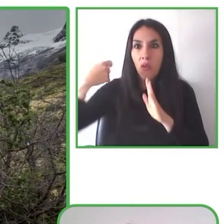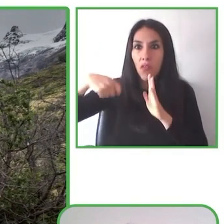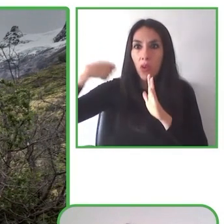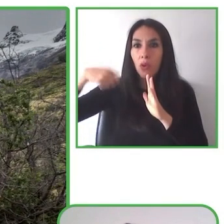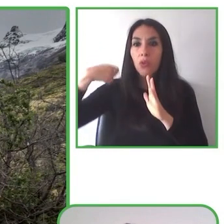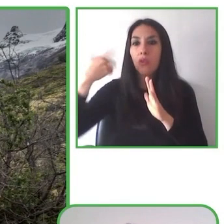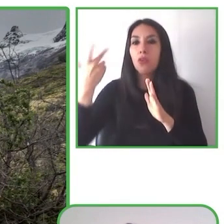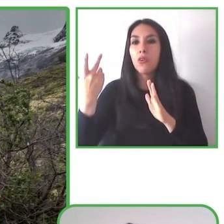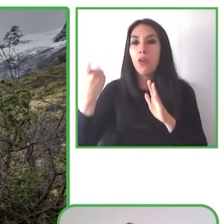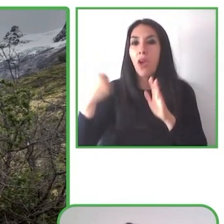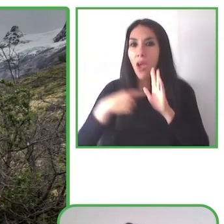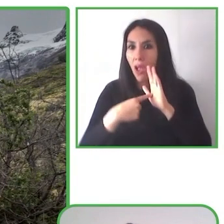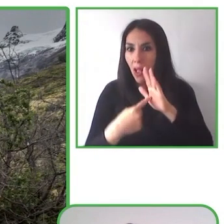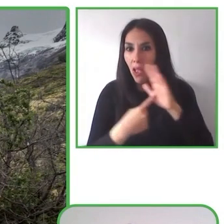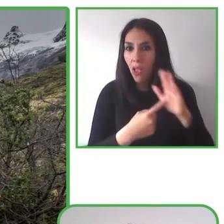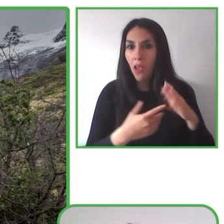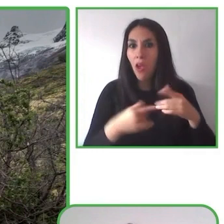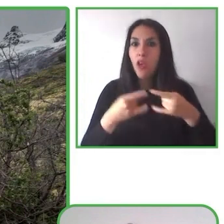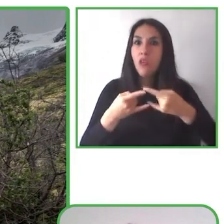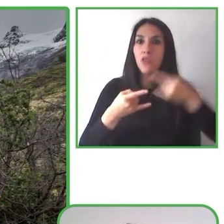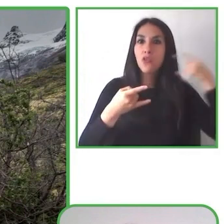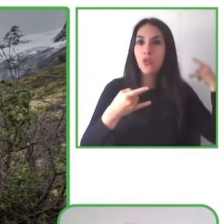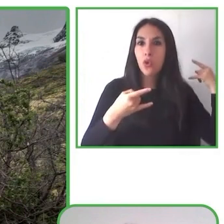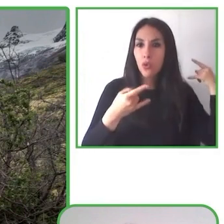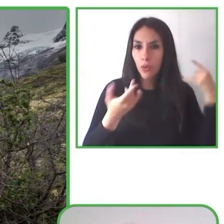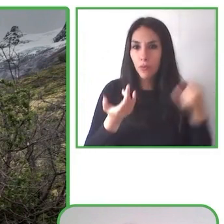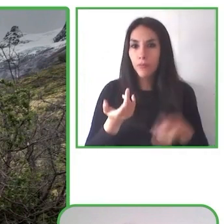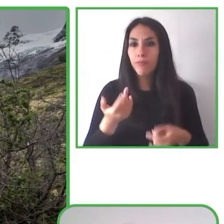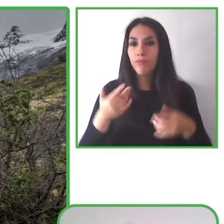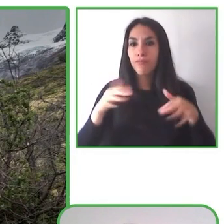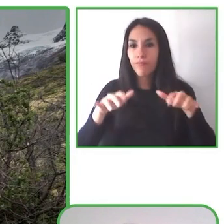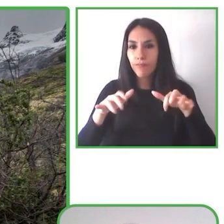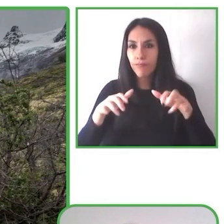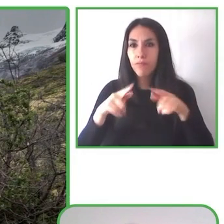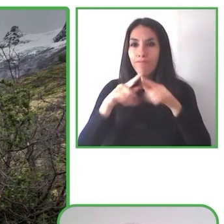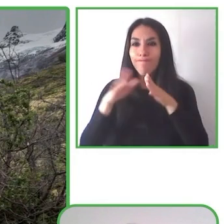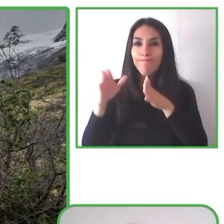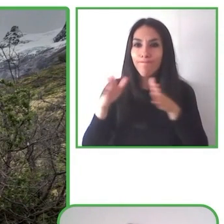They bought this chair to be or to do this.